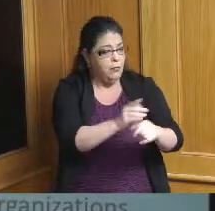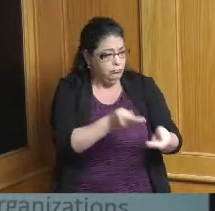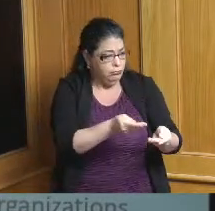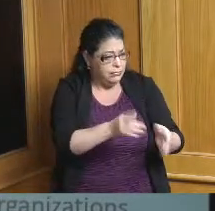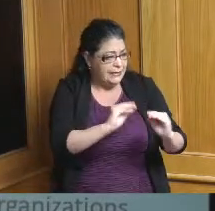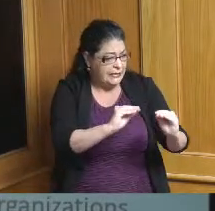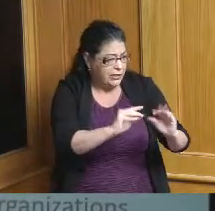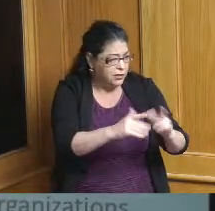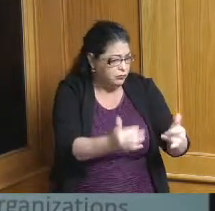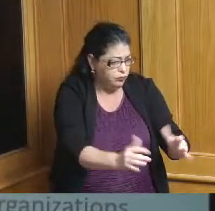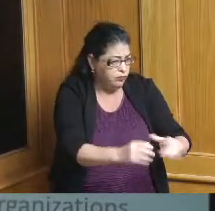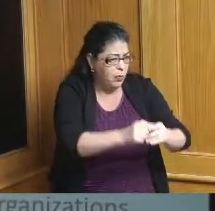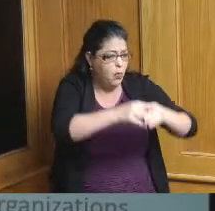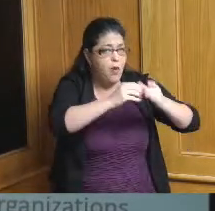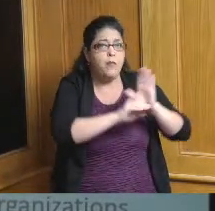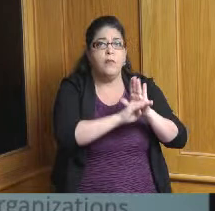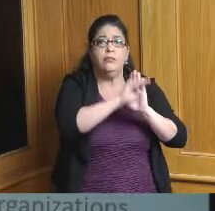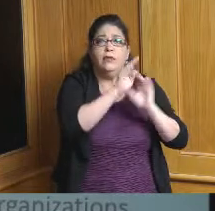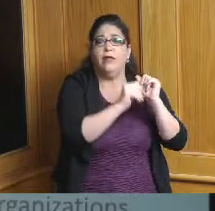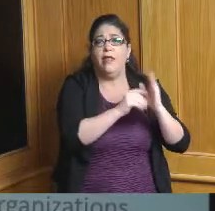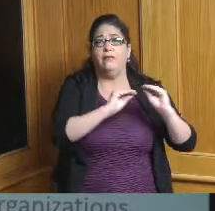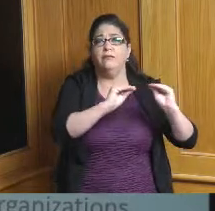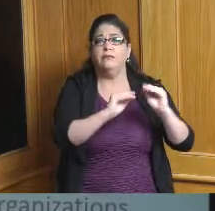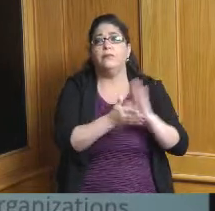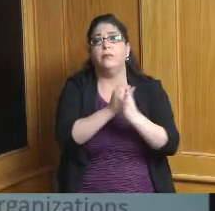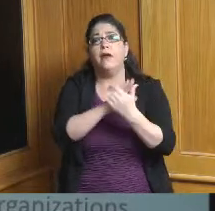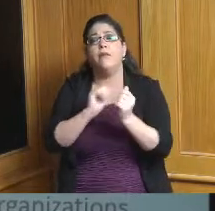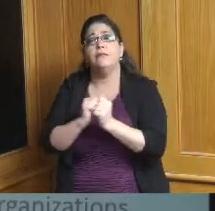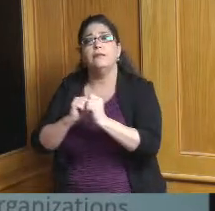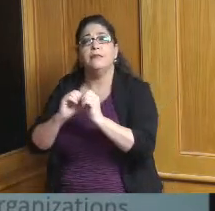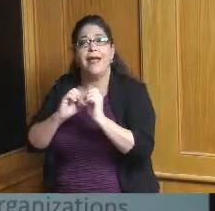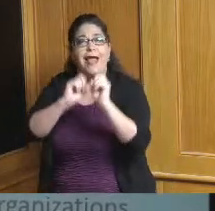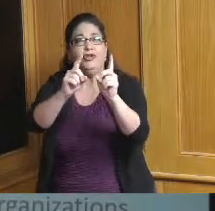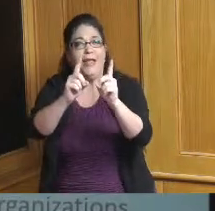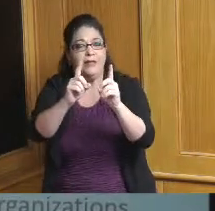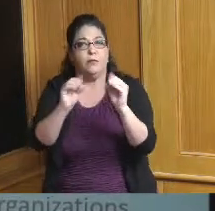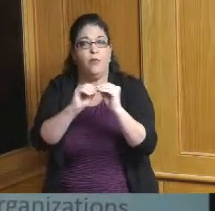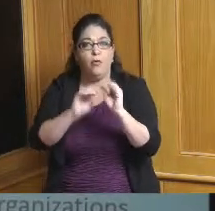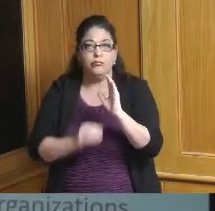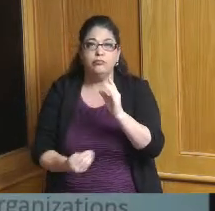of working with our existing employer education sector to grow our own talent